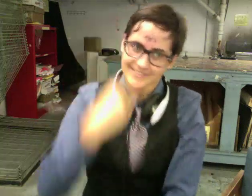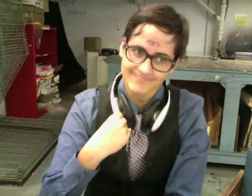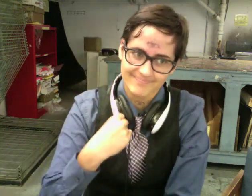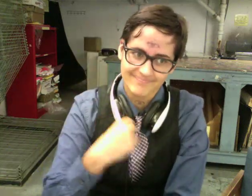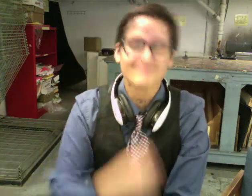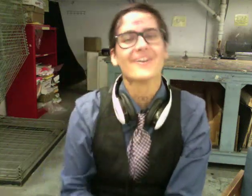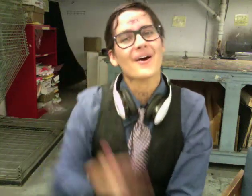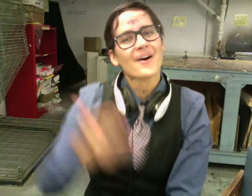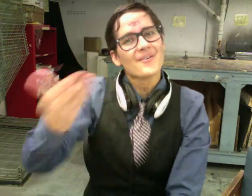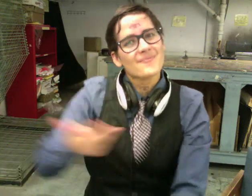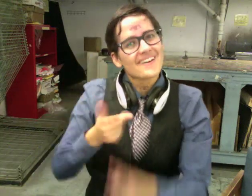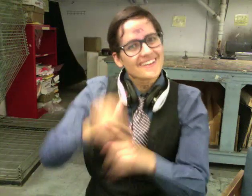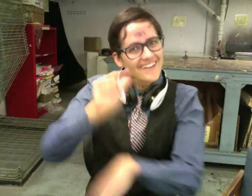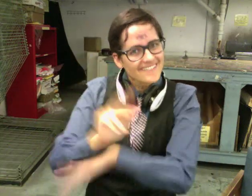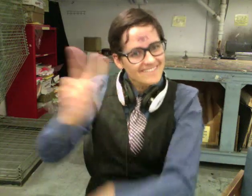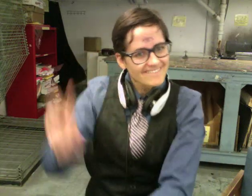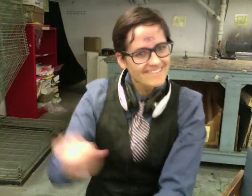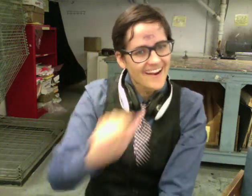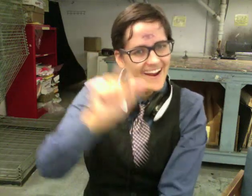Welcome to Night Vale.